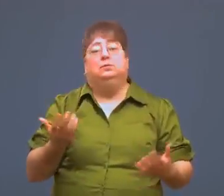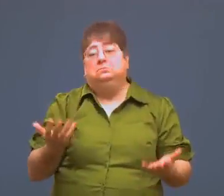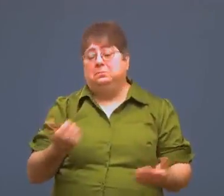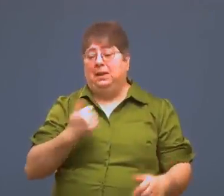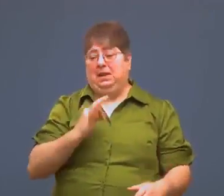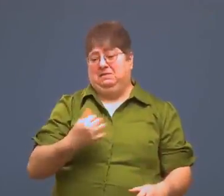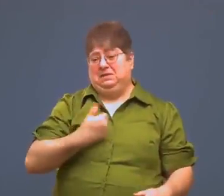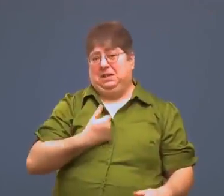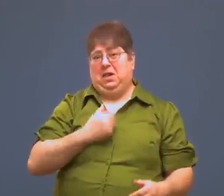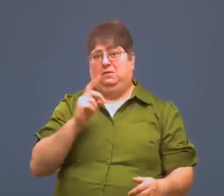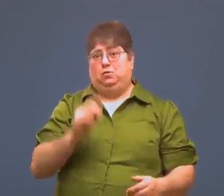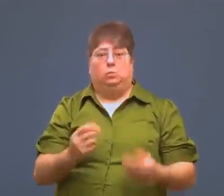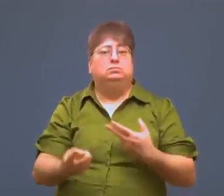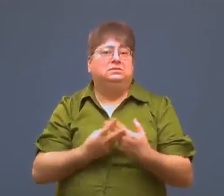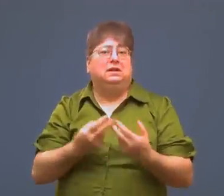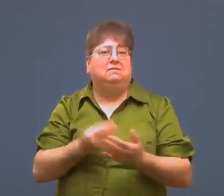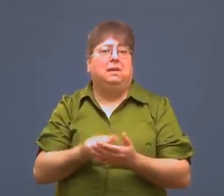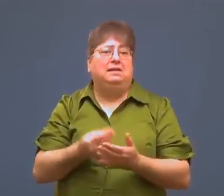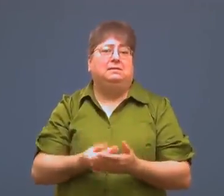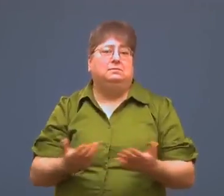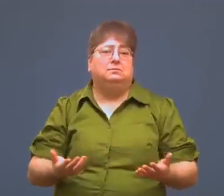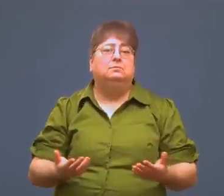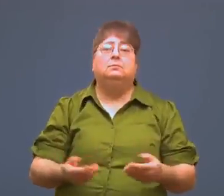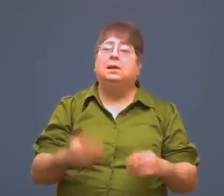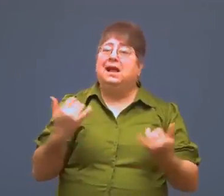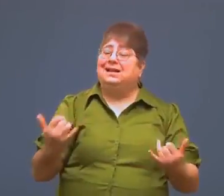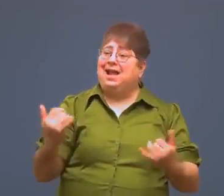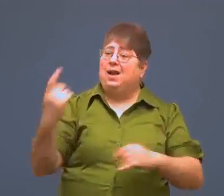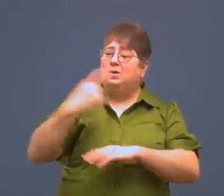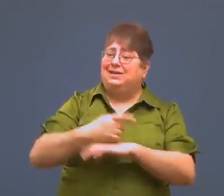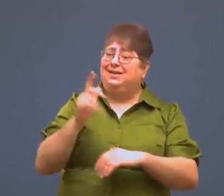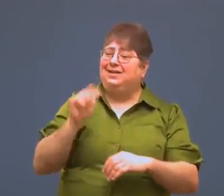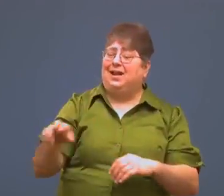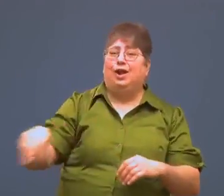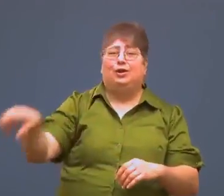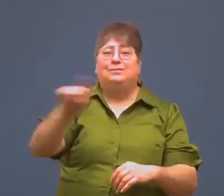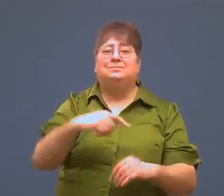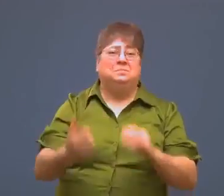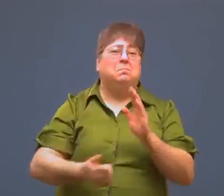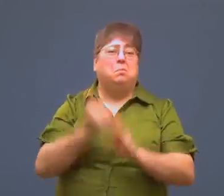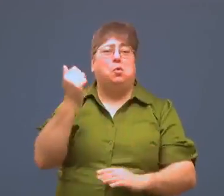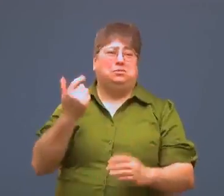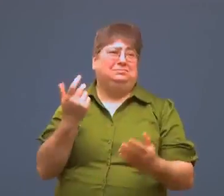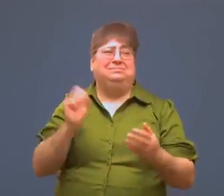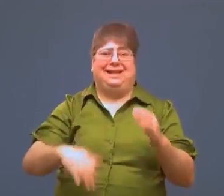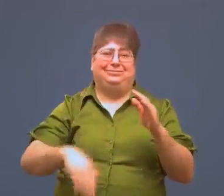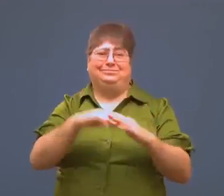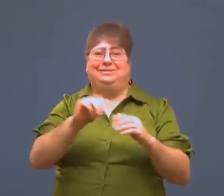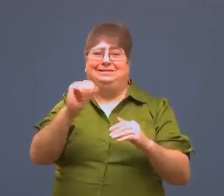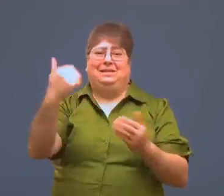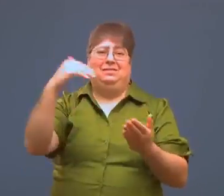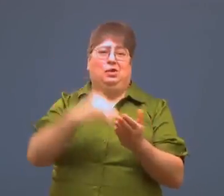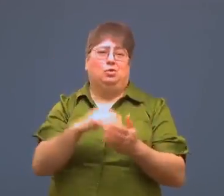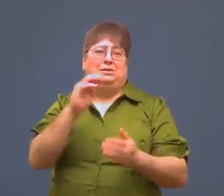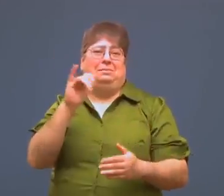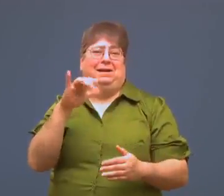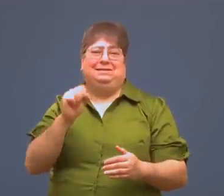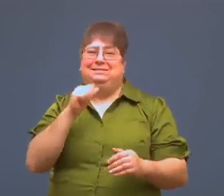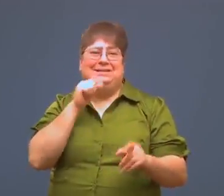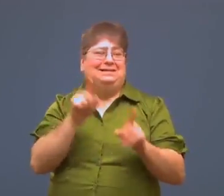If you do it yourself, you'll save some money. Nowadays, Most cars can go up to 10,000 miles between oil changes.